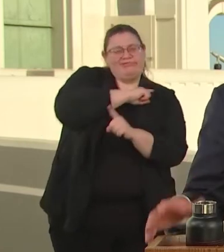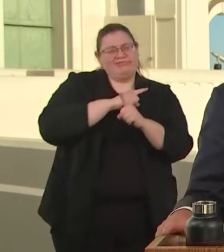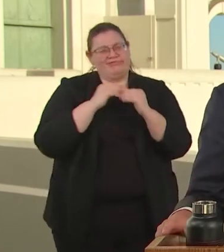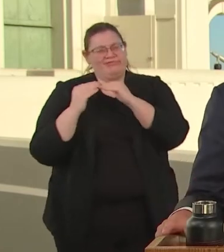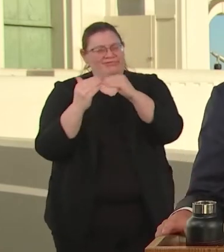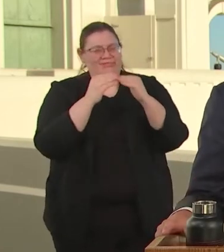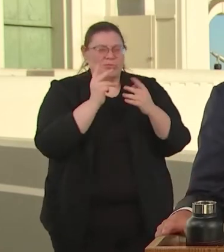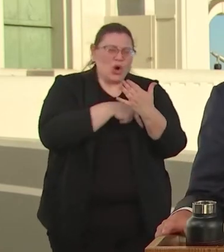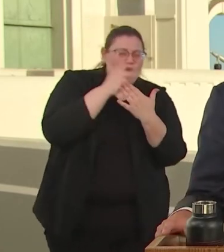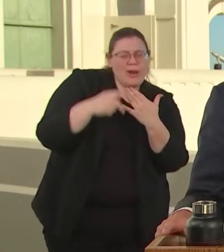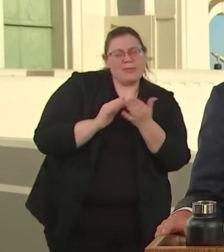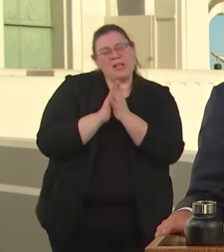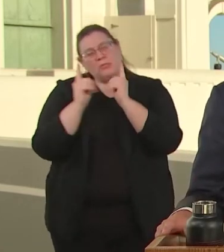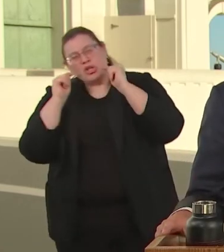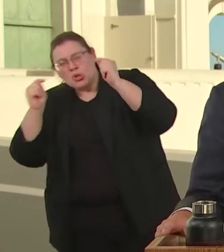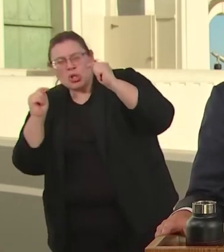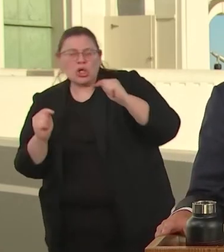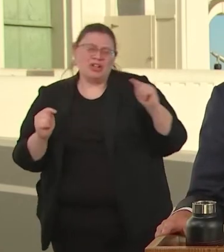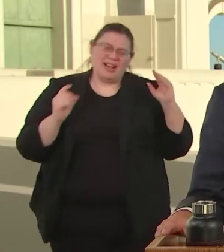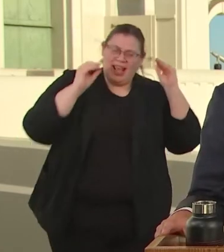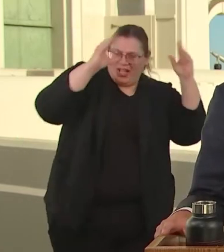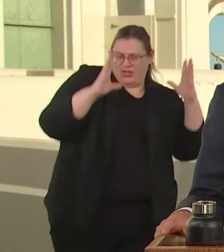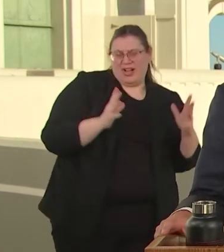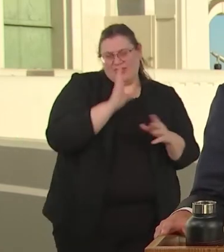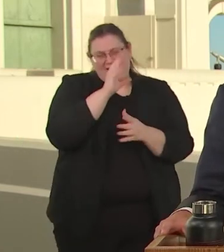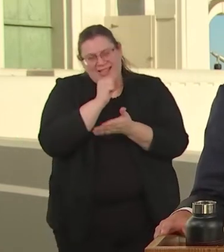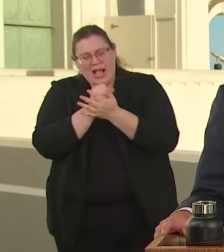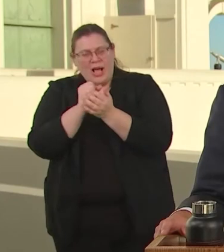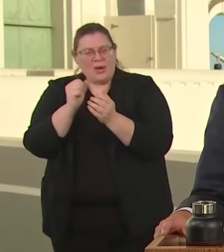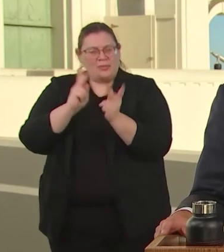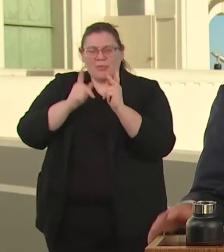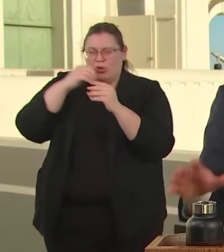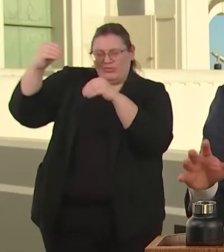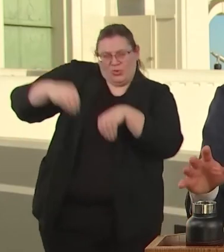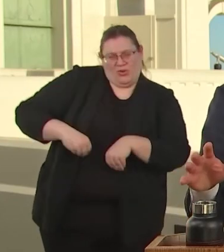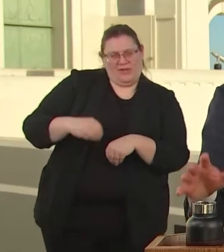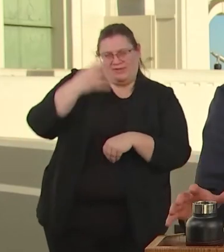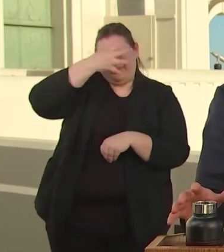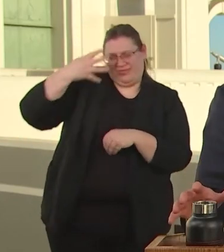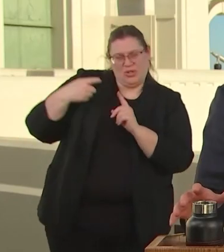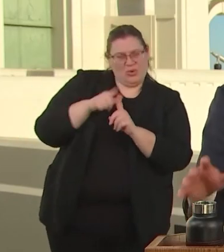DIRECTLY HELP IMMIGRANT ANGELINOS OR YOU'LL USE TECHNOLOGY TO ERASE THE DIGITAL